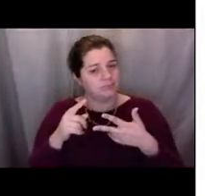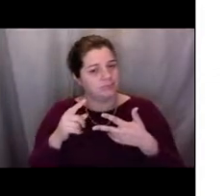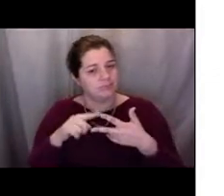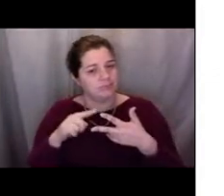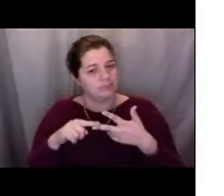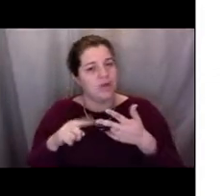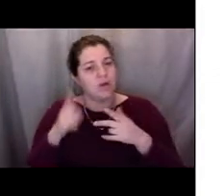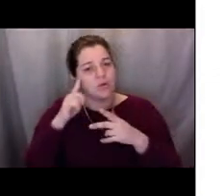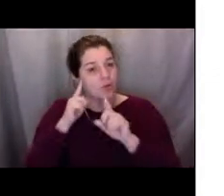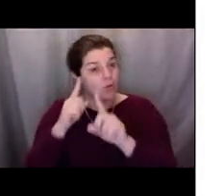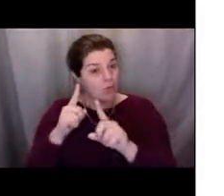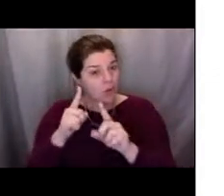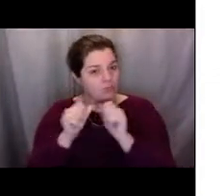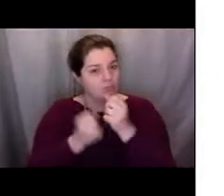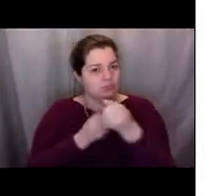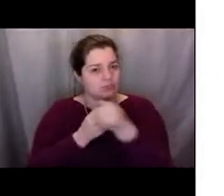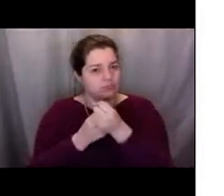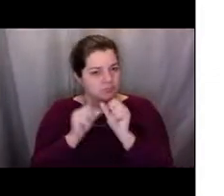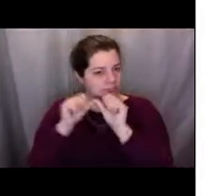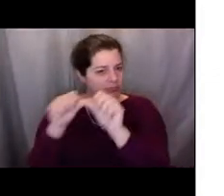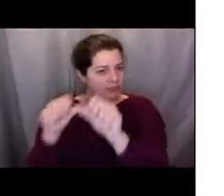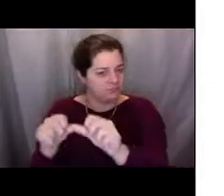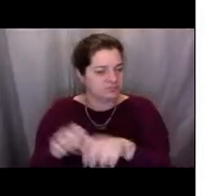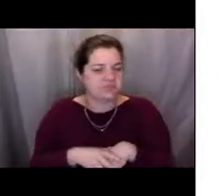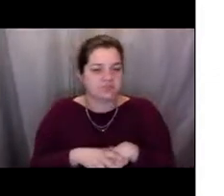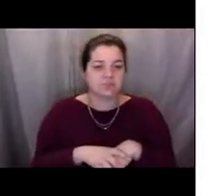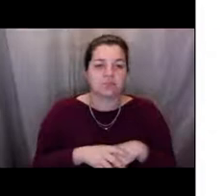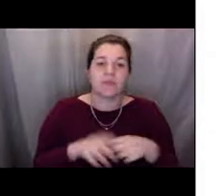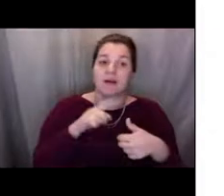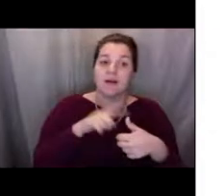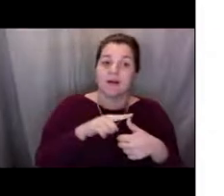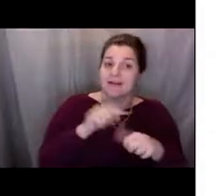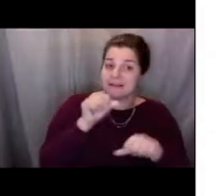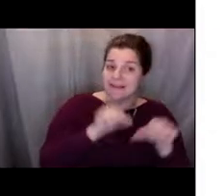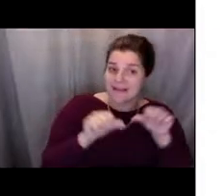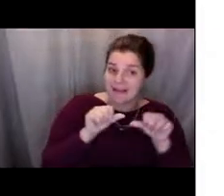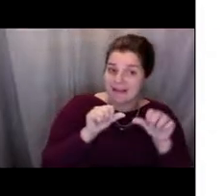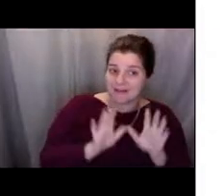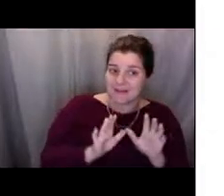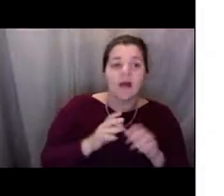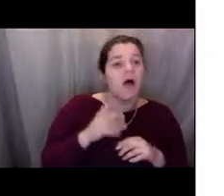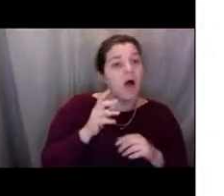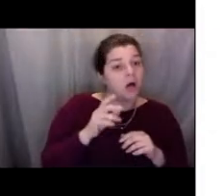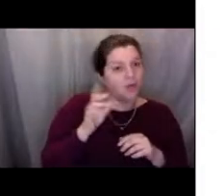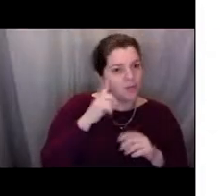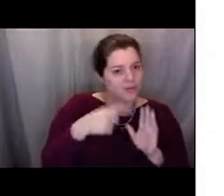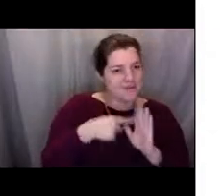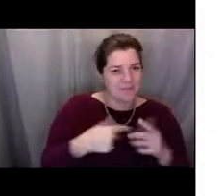marine biologists, like I used to do, go out into the ocean and take data,